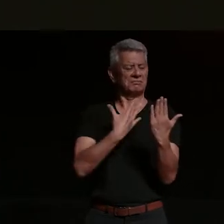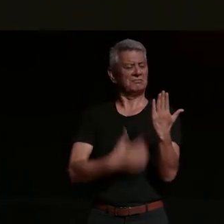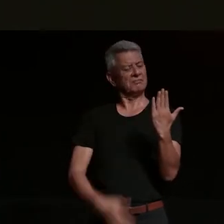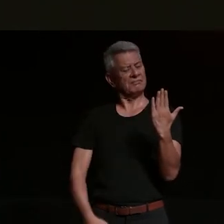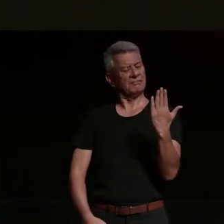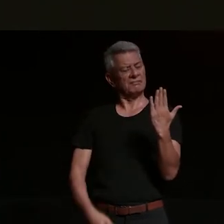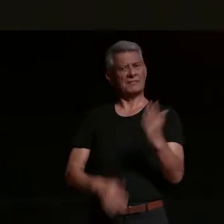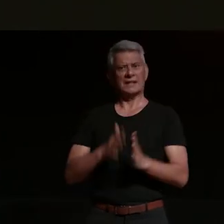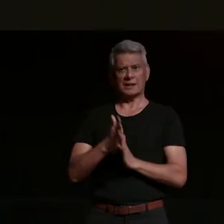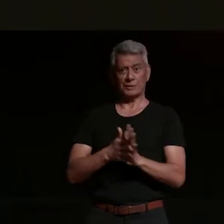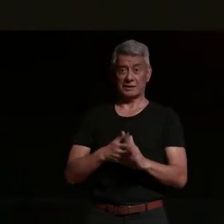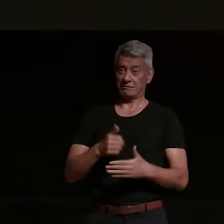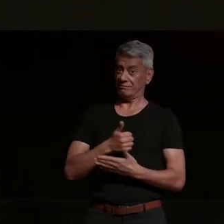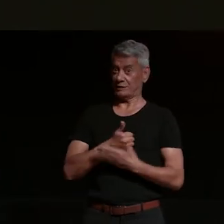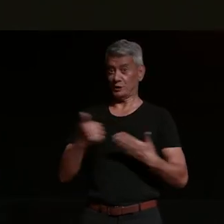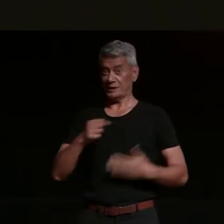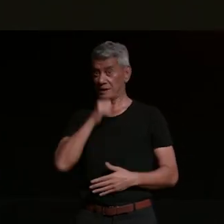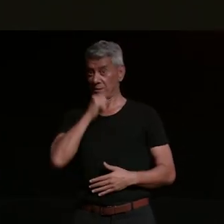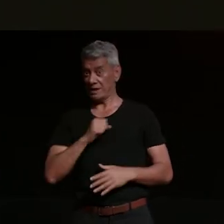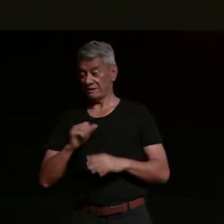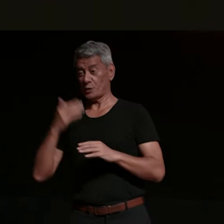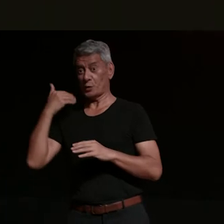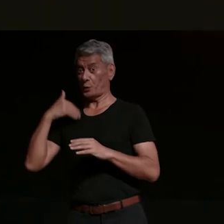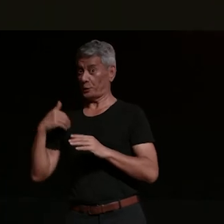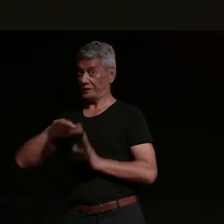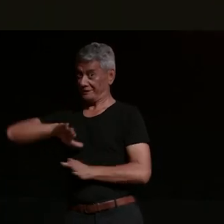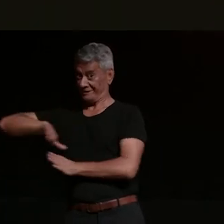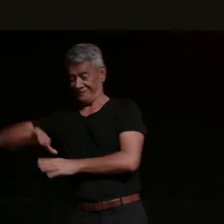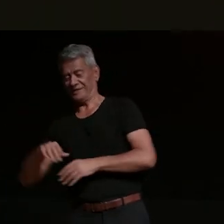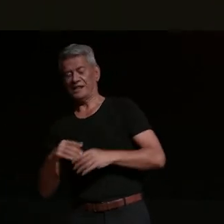typically a bloke because women don't tend to do this but typically a bloke went out went